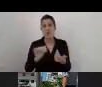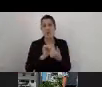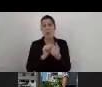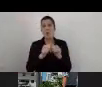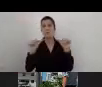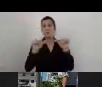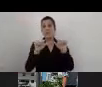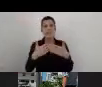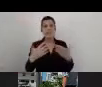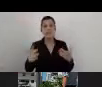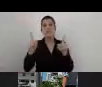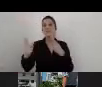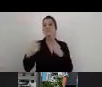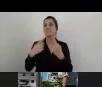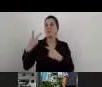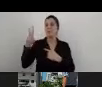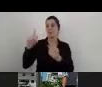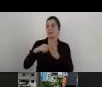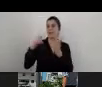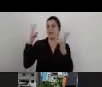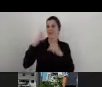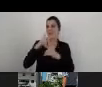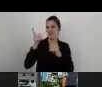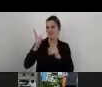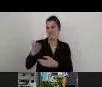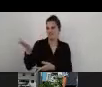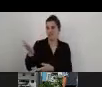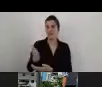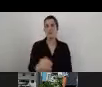Also the matter of organizational culture,